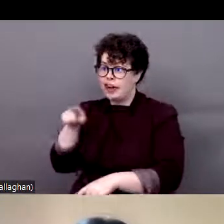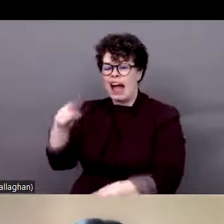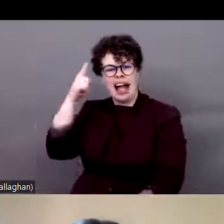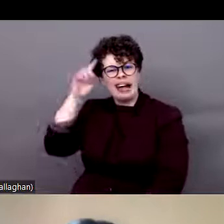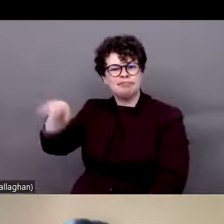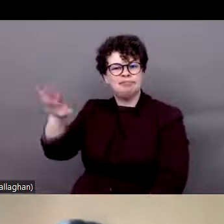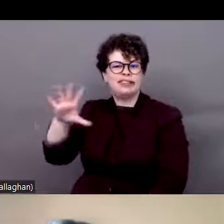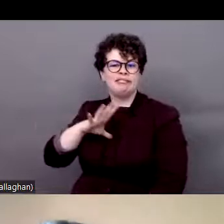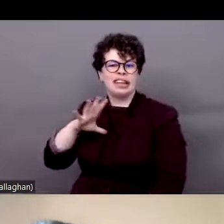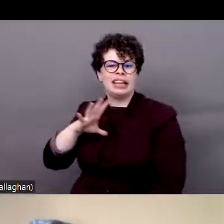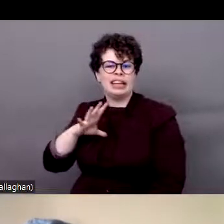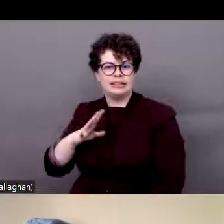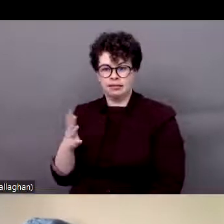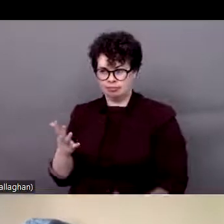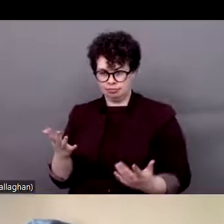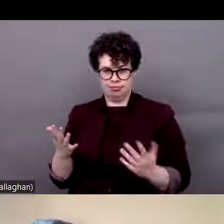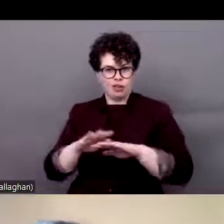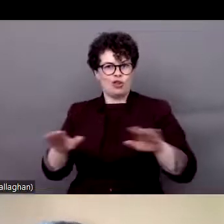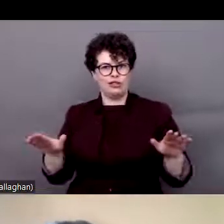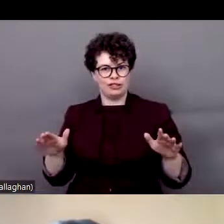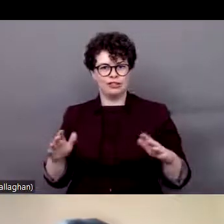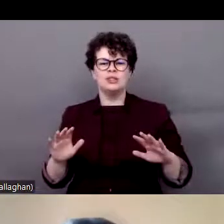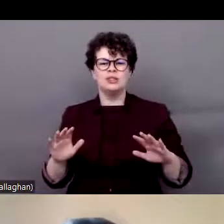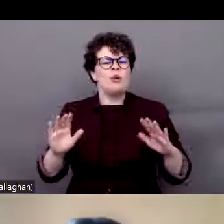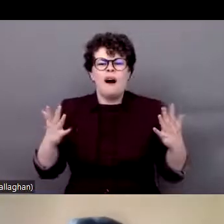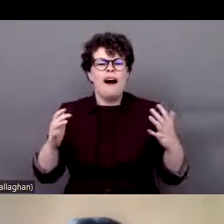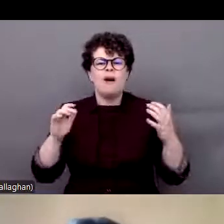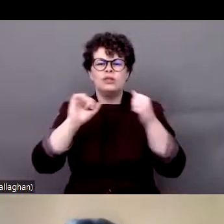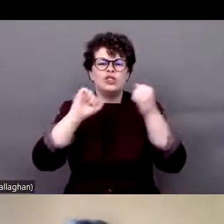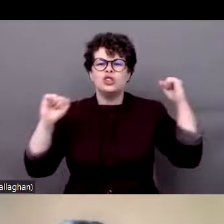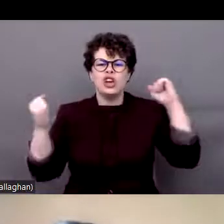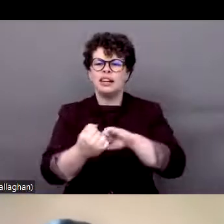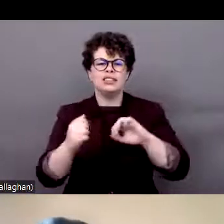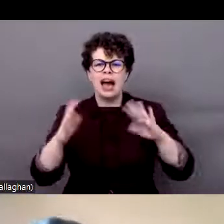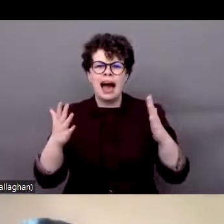movement that is antiracist and antiablist.